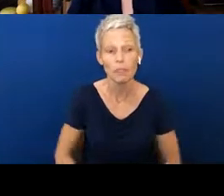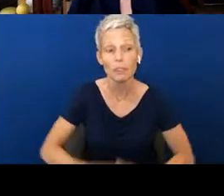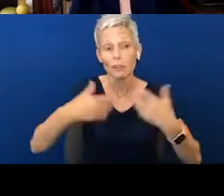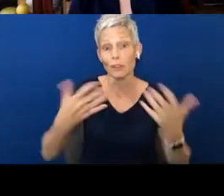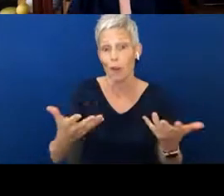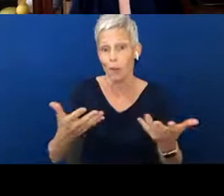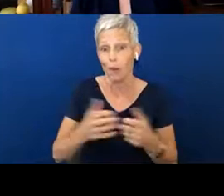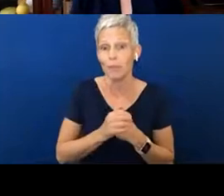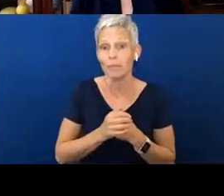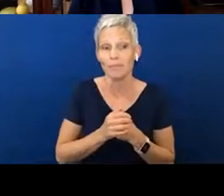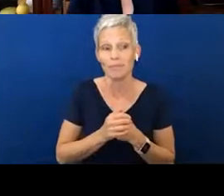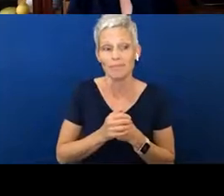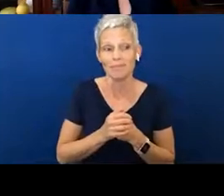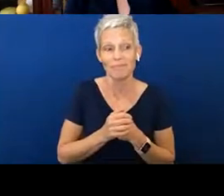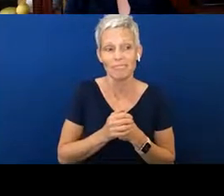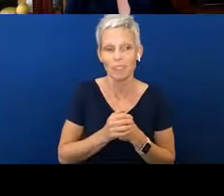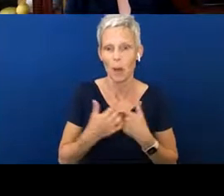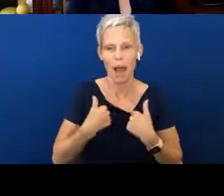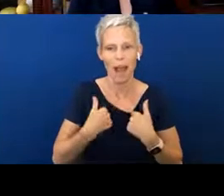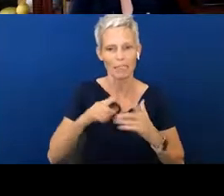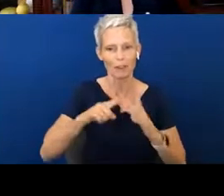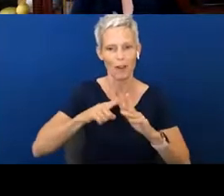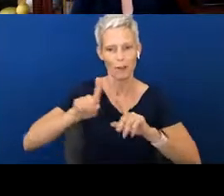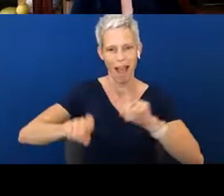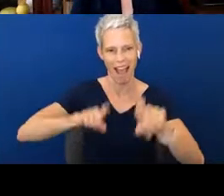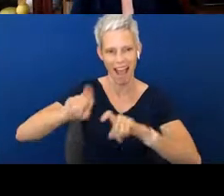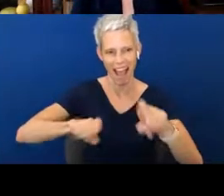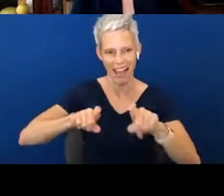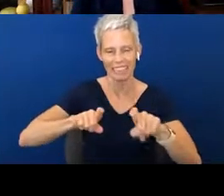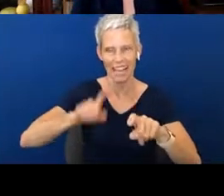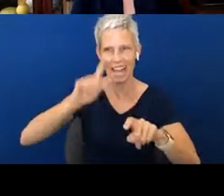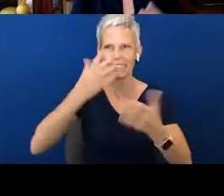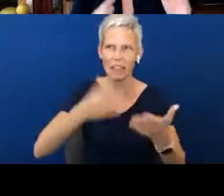This is where I start asking you as things pop to mind, or as you look at